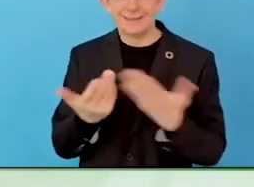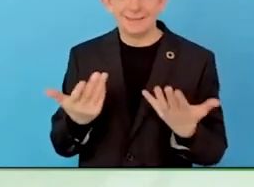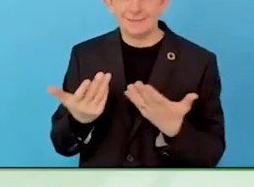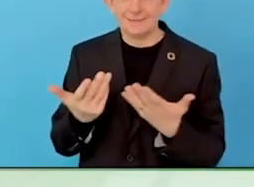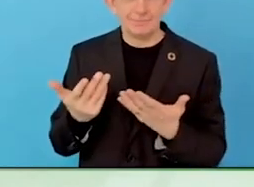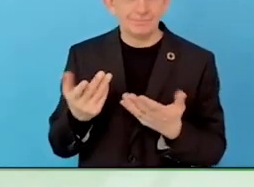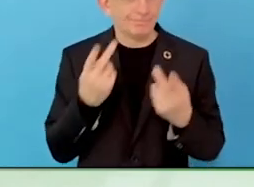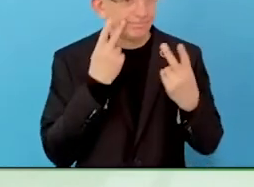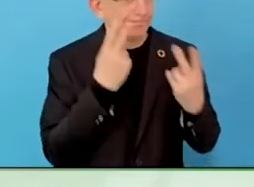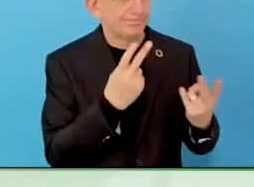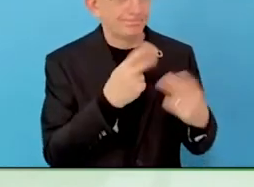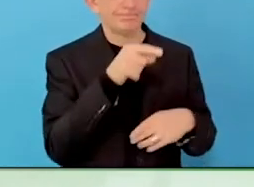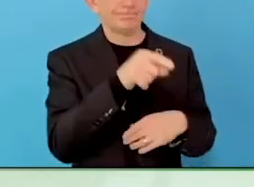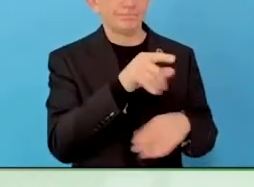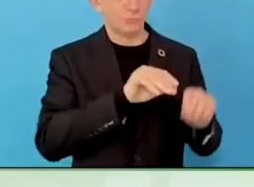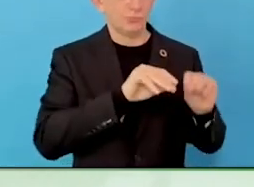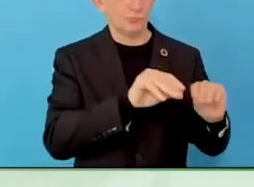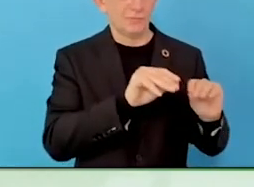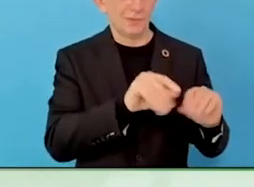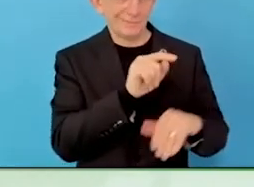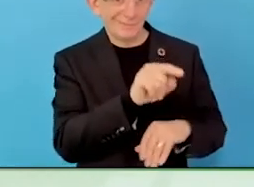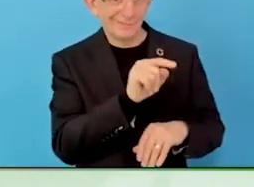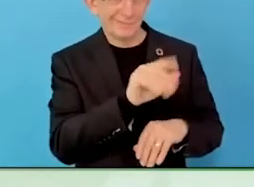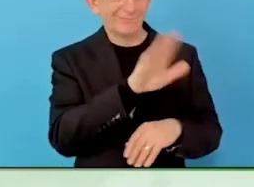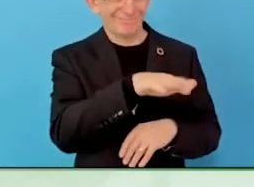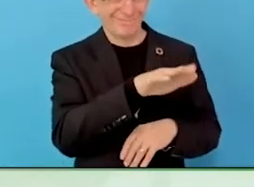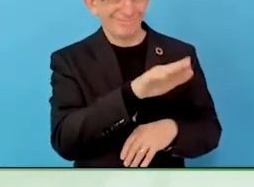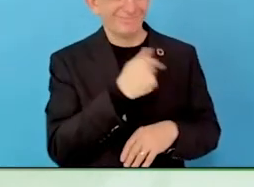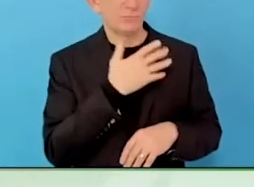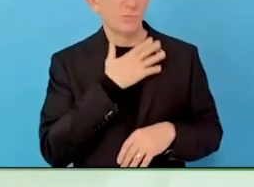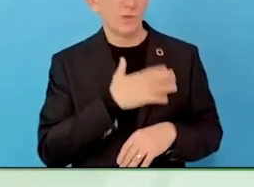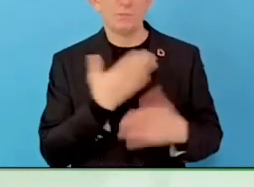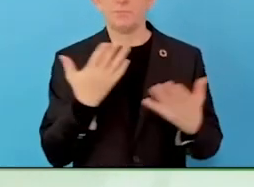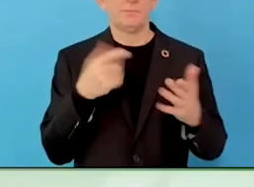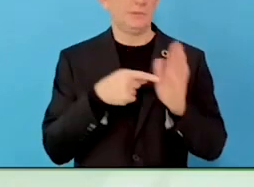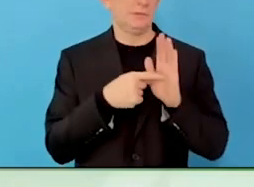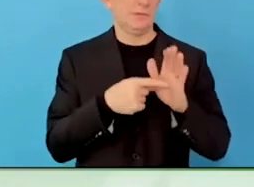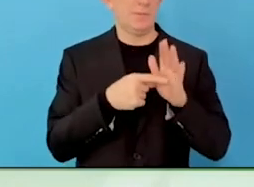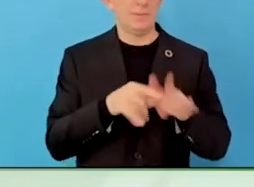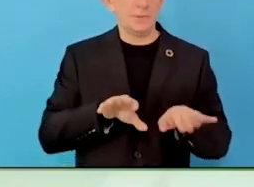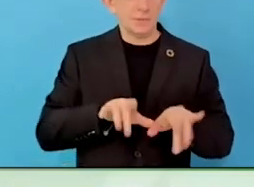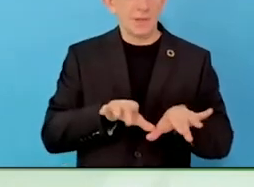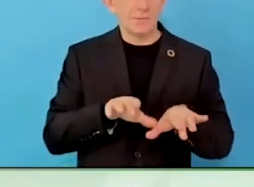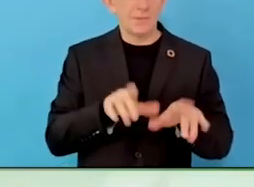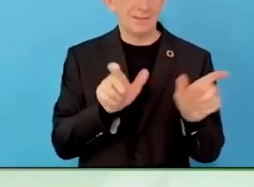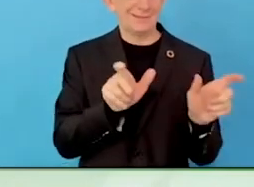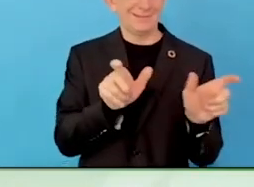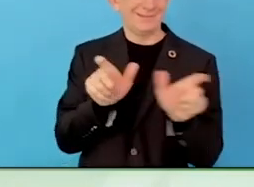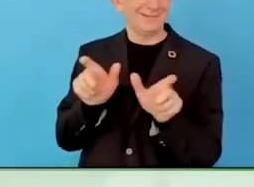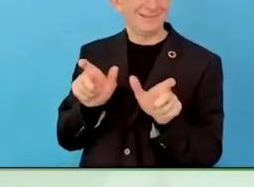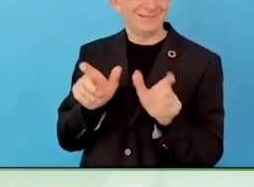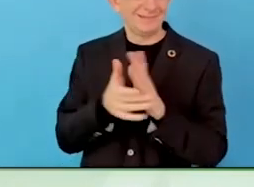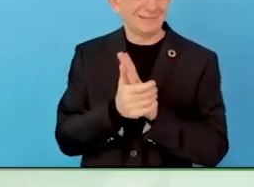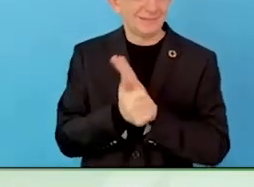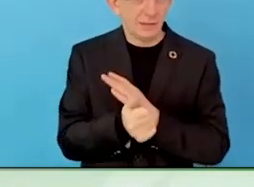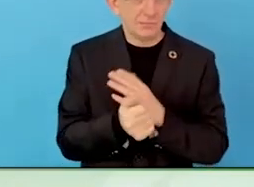And so they have been funding the pioneering academies in Nairobi and South Africa.